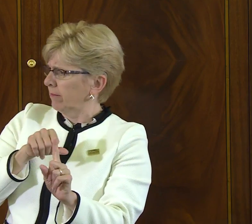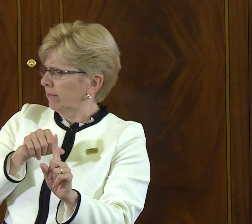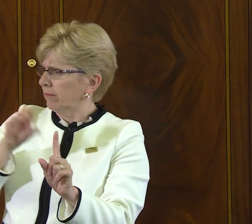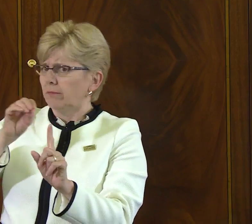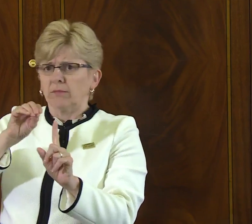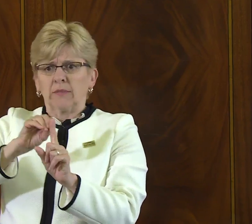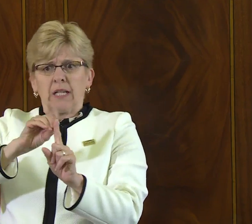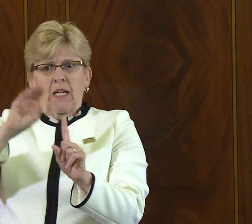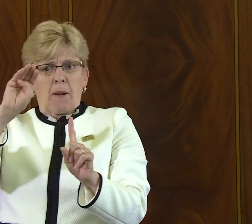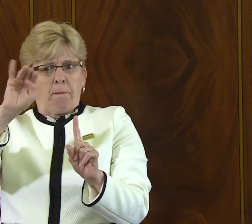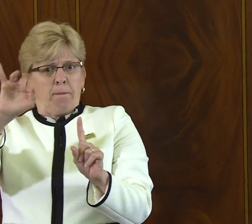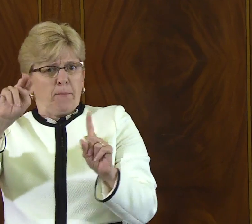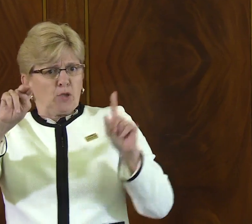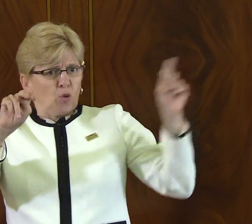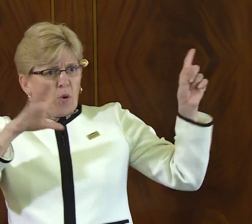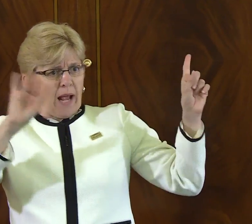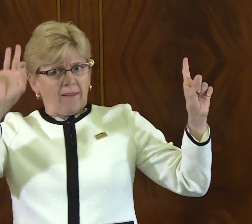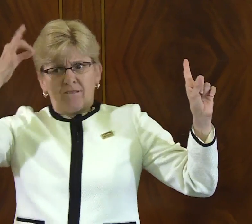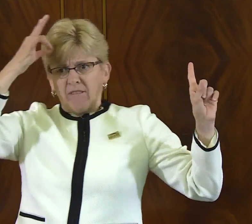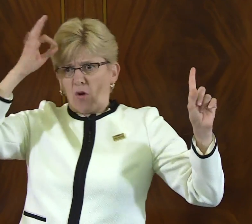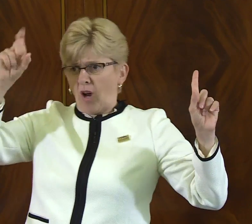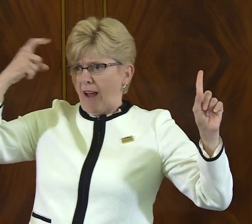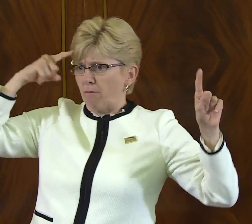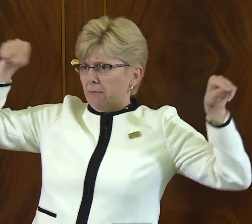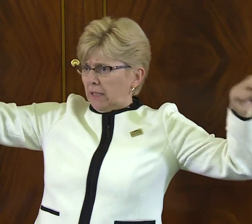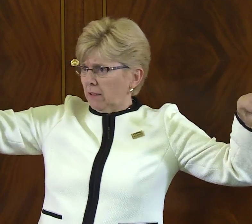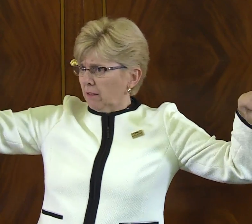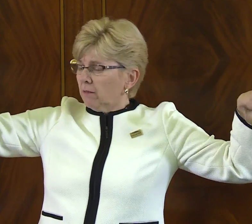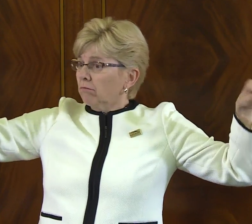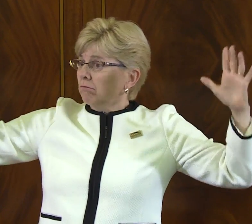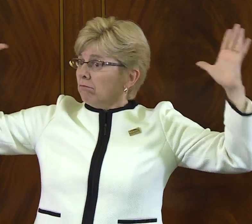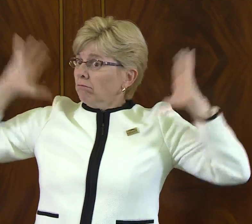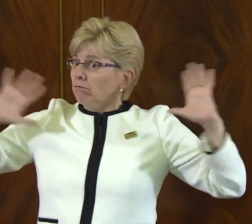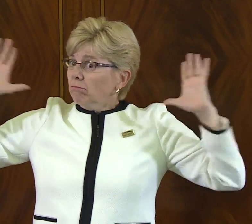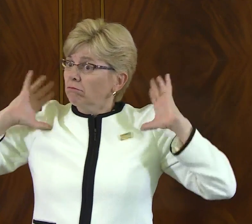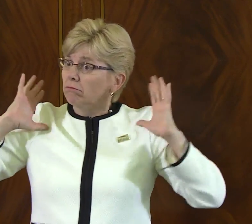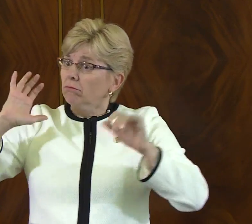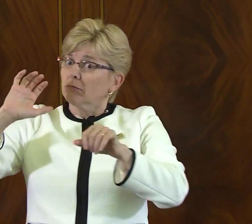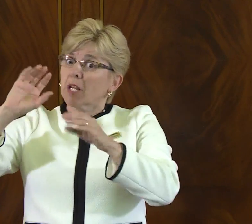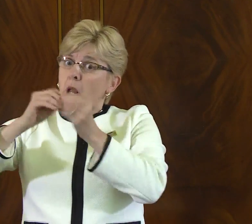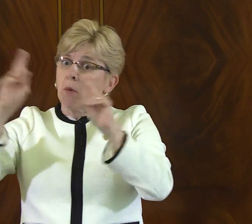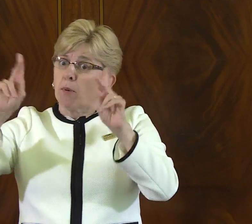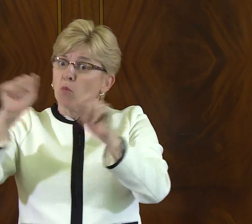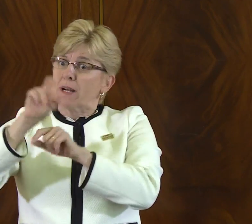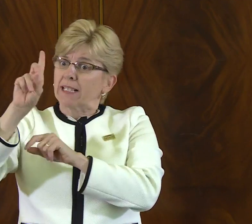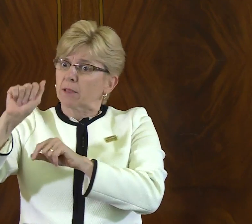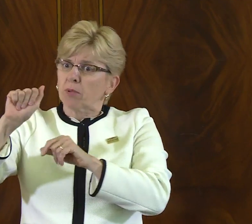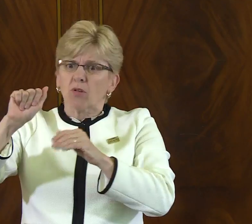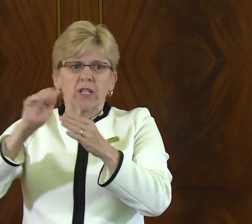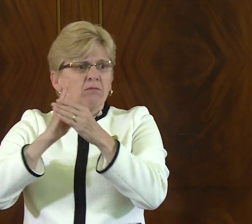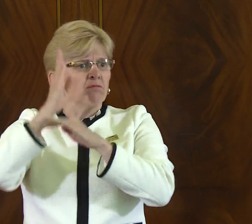to address in order to change that? Minnesota and the federal government in the past looked to the number